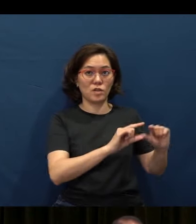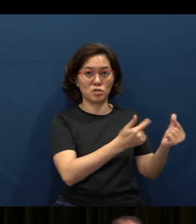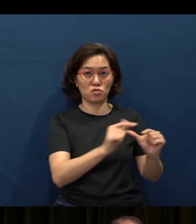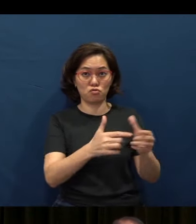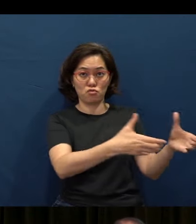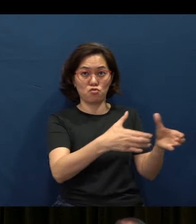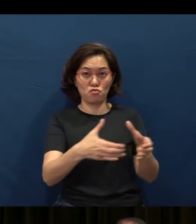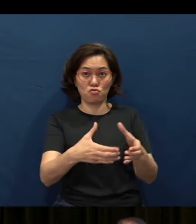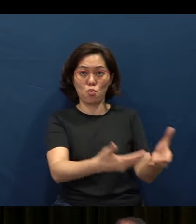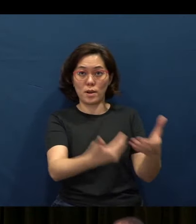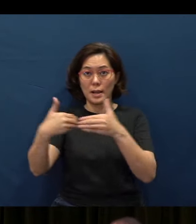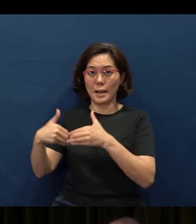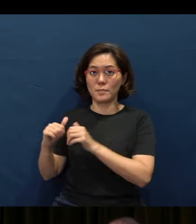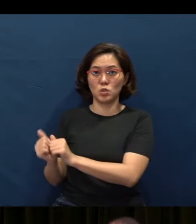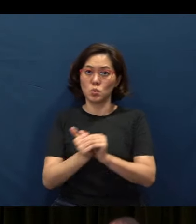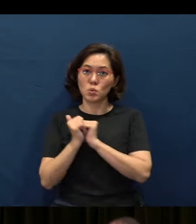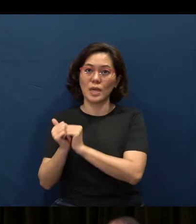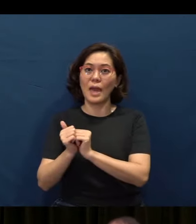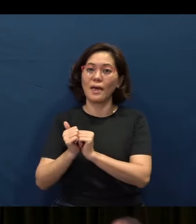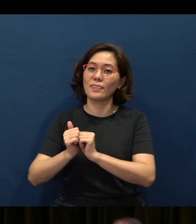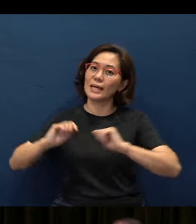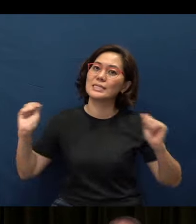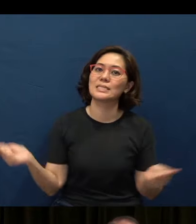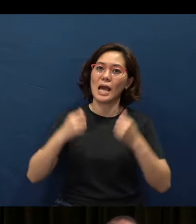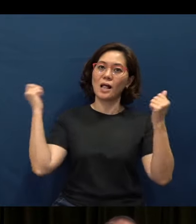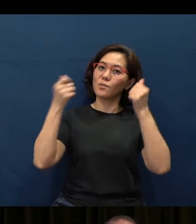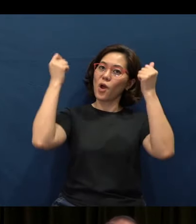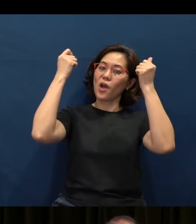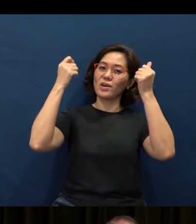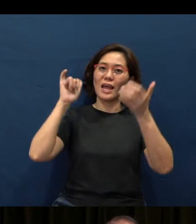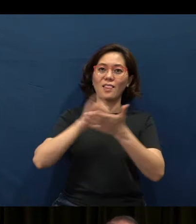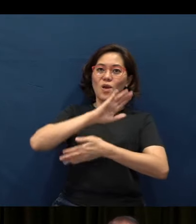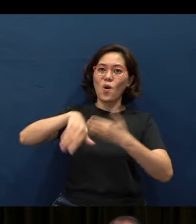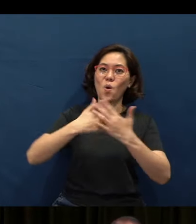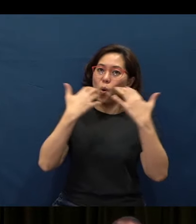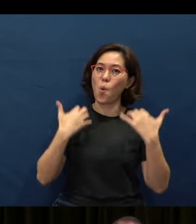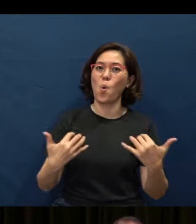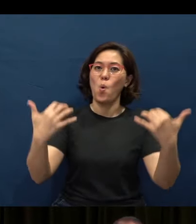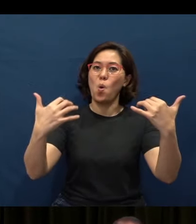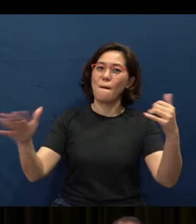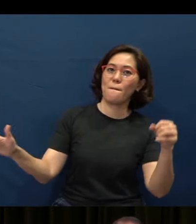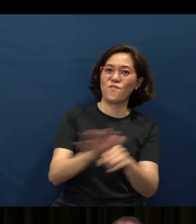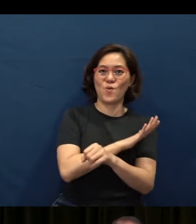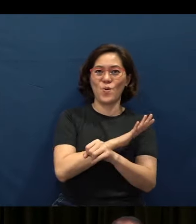will come and celebrate together and we will make sure that this whole auditorium is packed, alright.